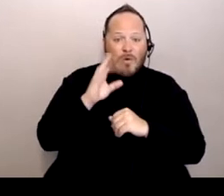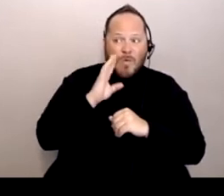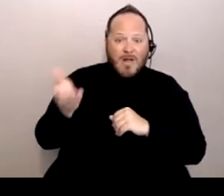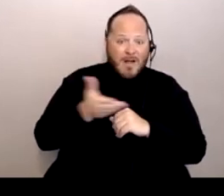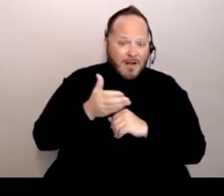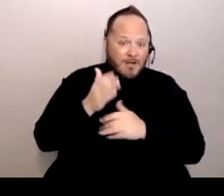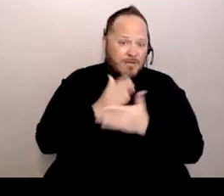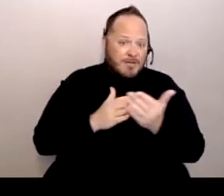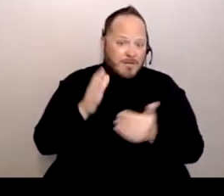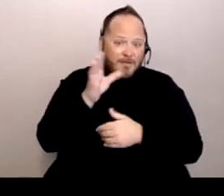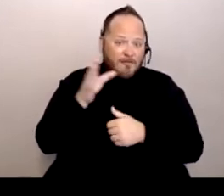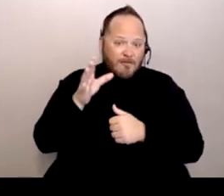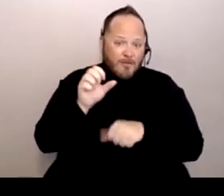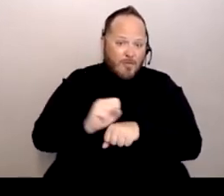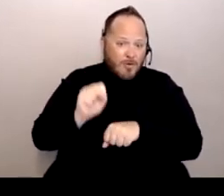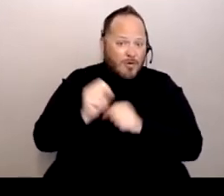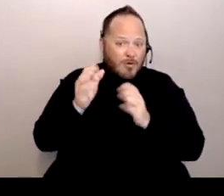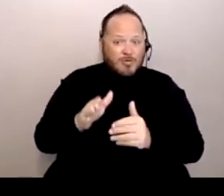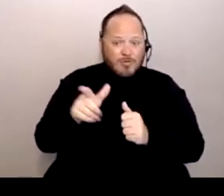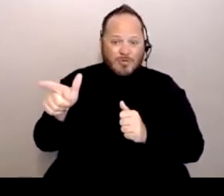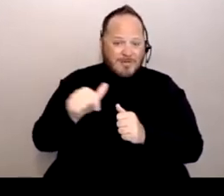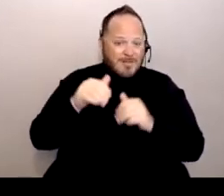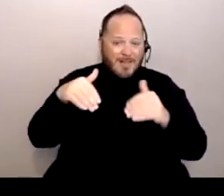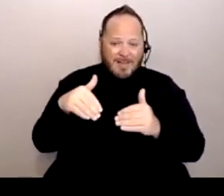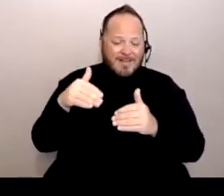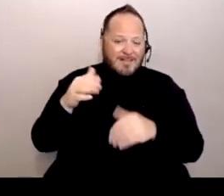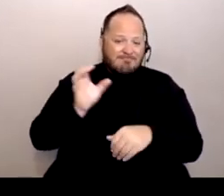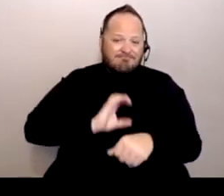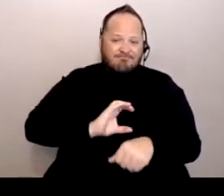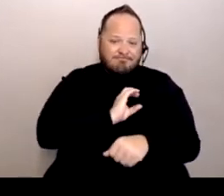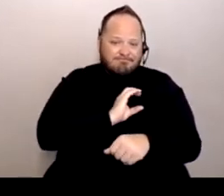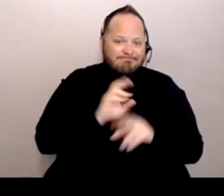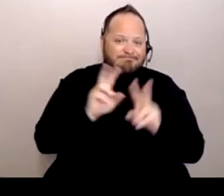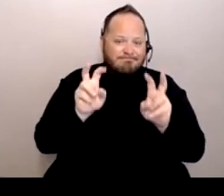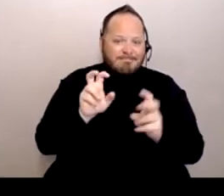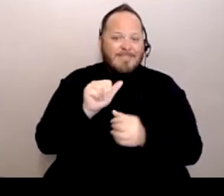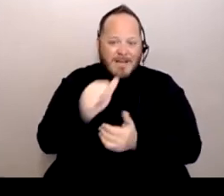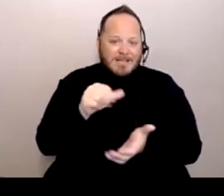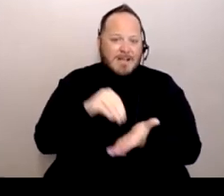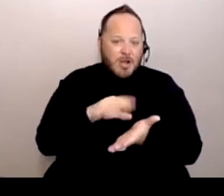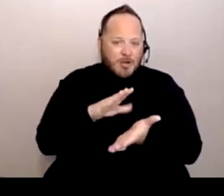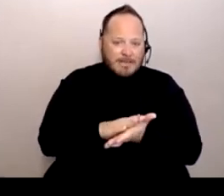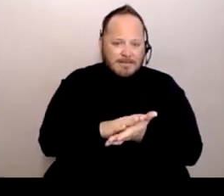But what's happening sometimes is that the farmers themselves have negated